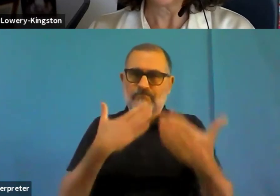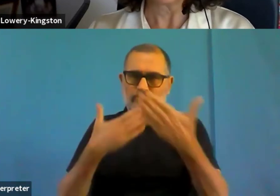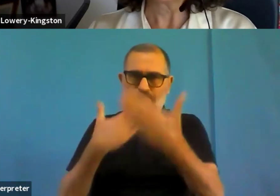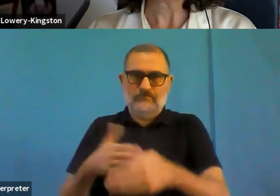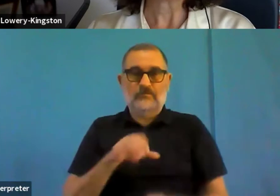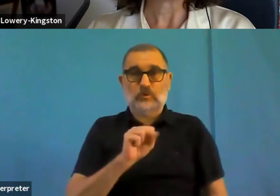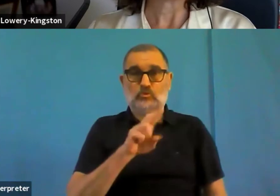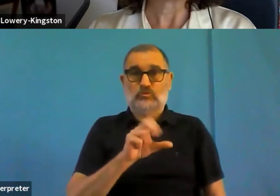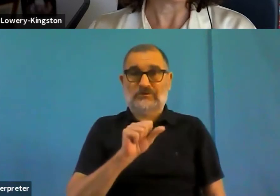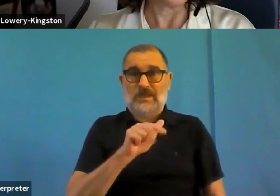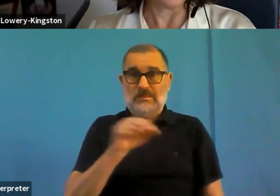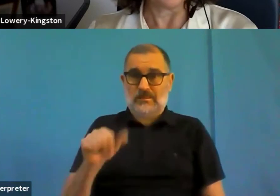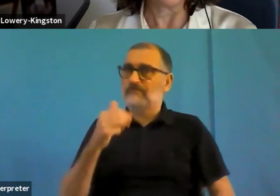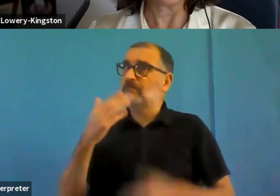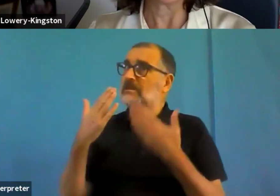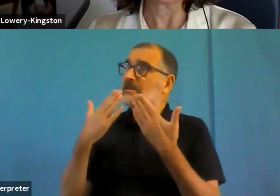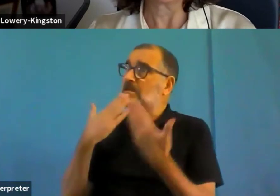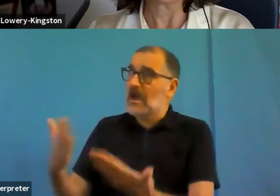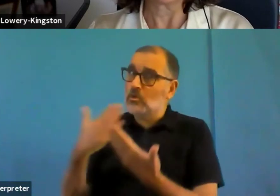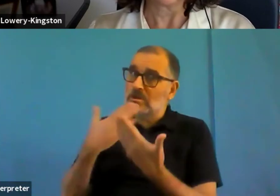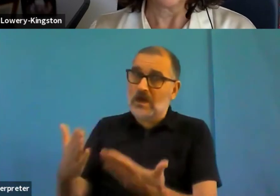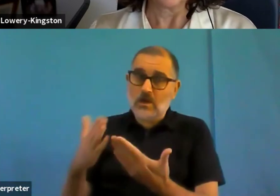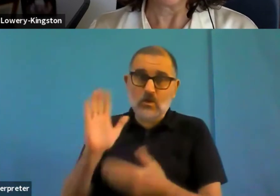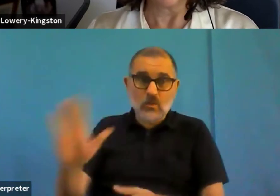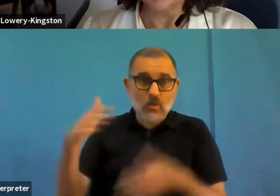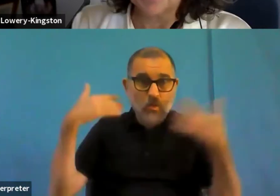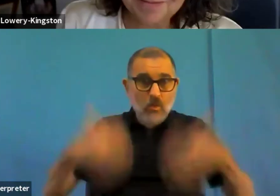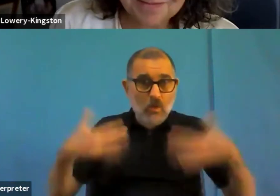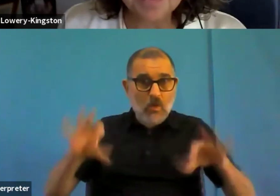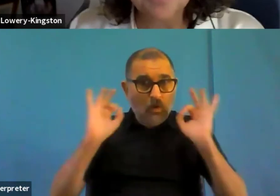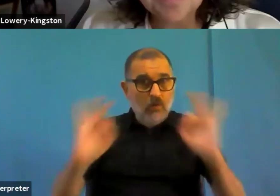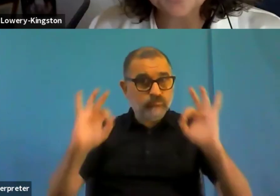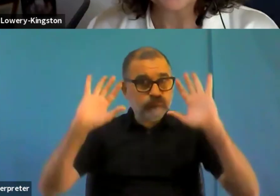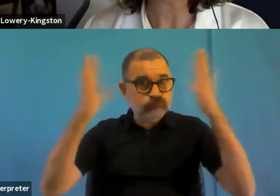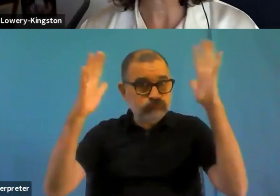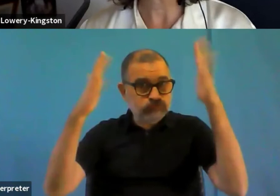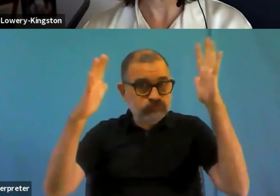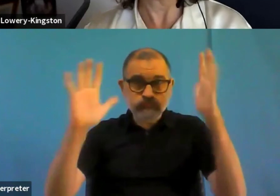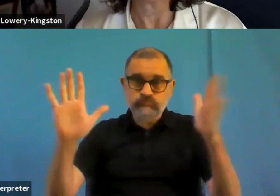And I like I like many of the quotes that I will steal from you if I may. So don't be technical.